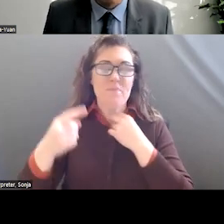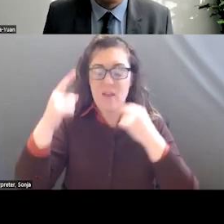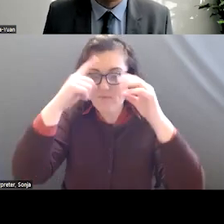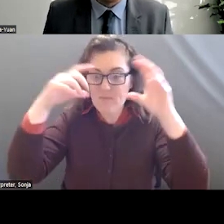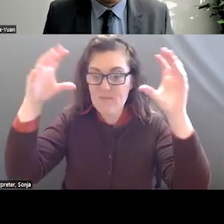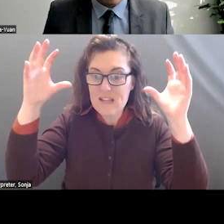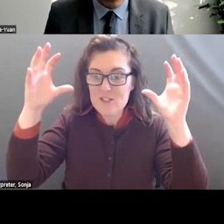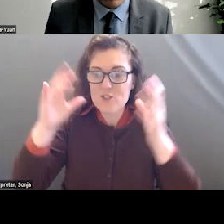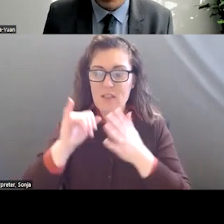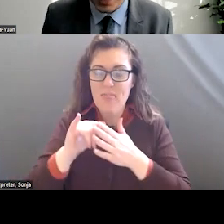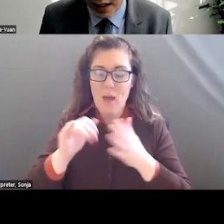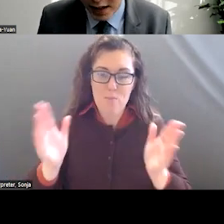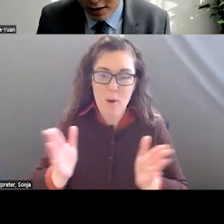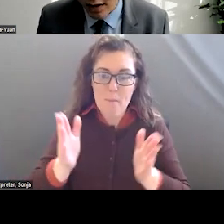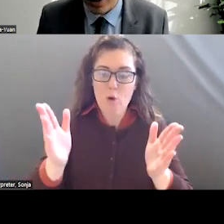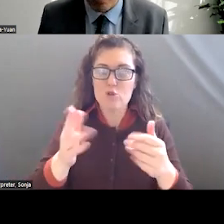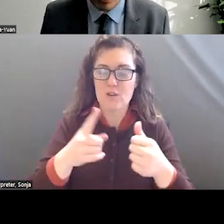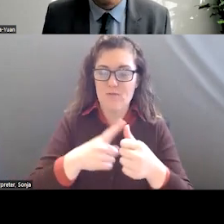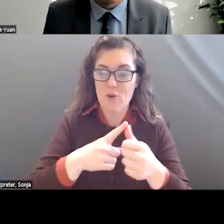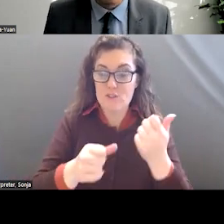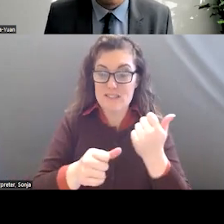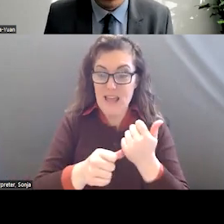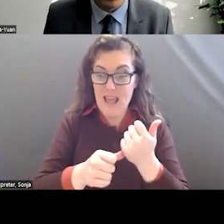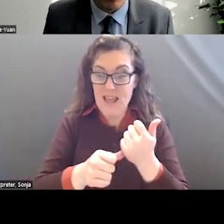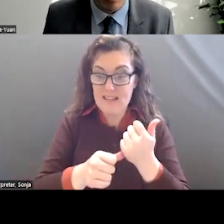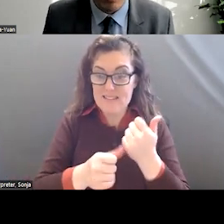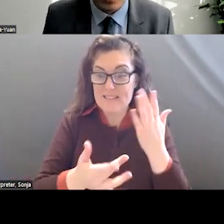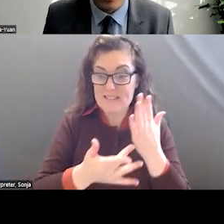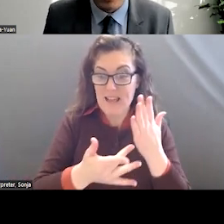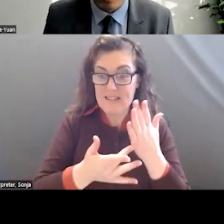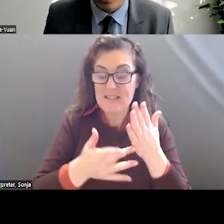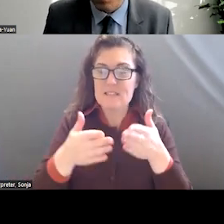GIVING THESE FIRST AID TECHNIQUES TO THE PUBLIC WAS OR NOT AS WELL.